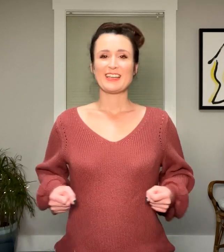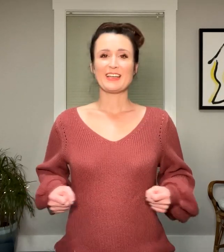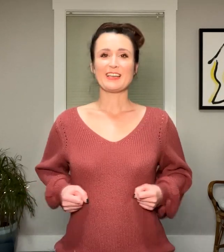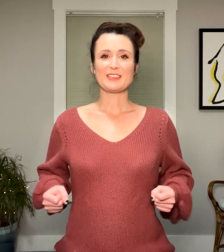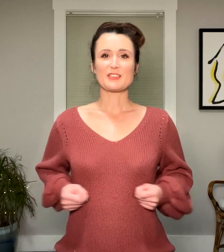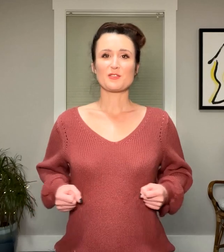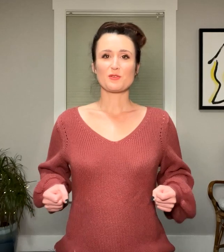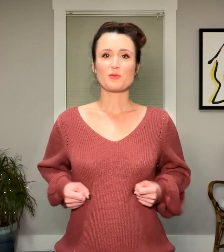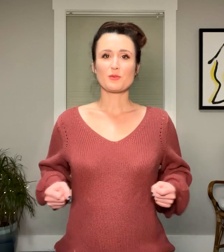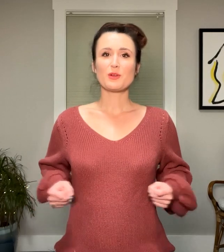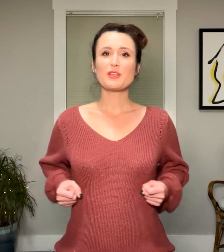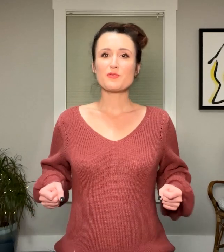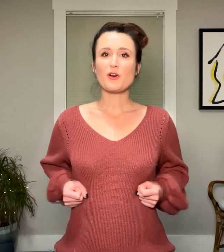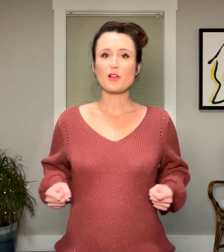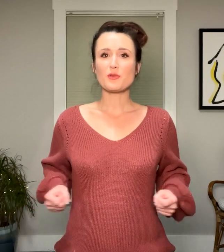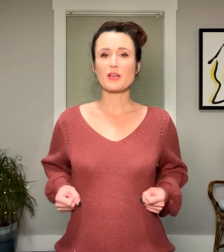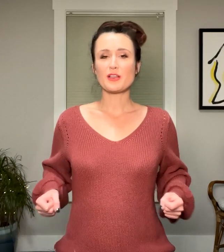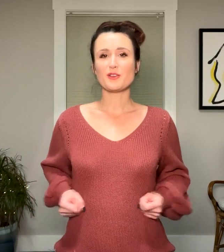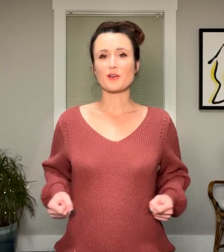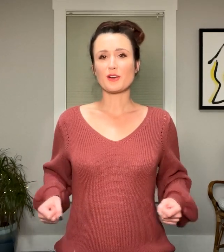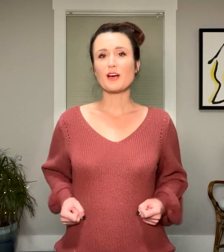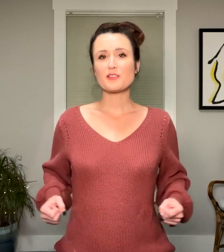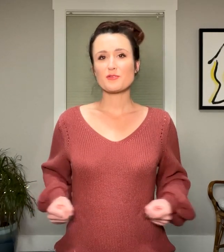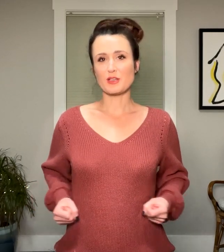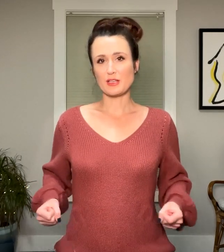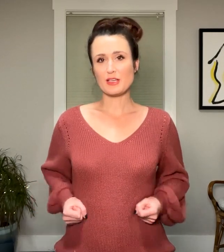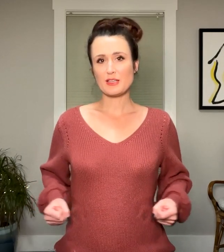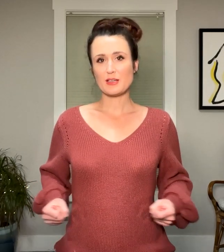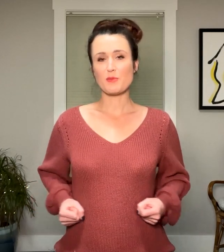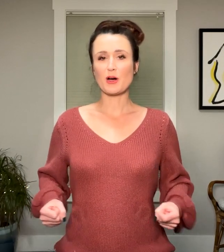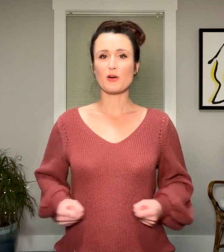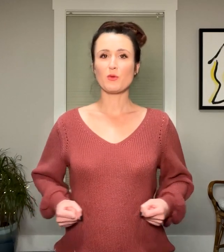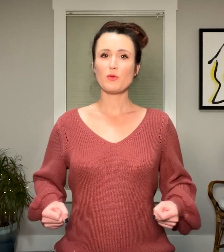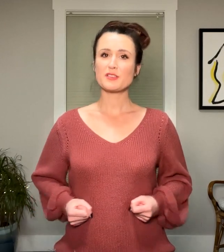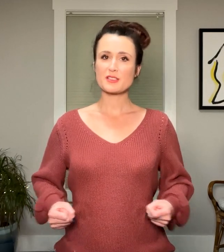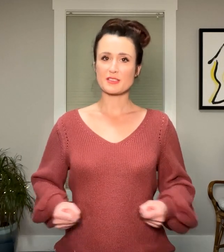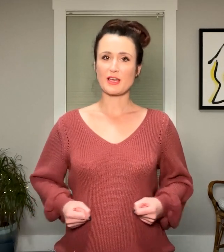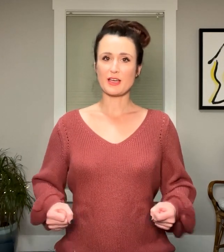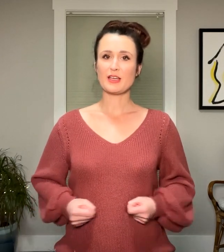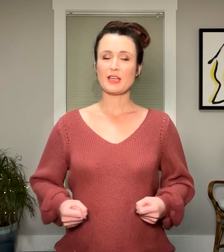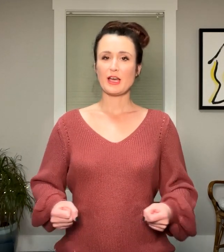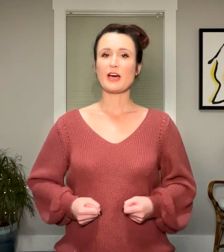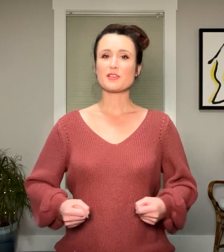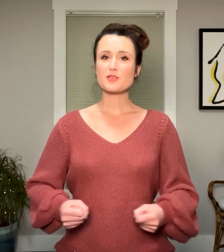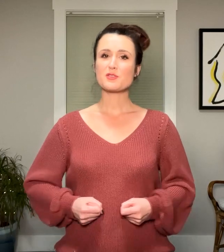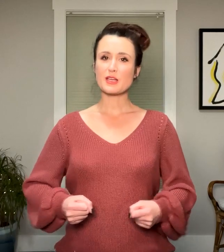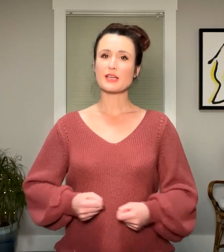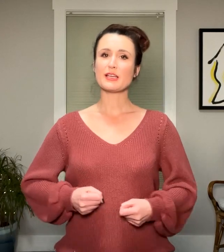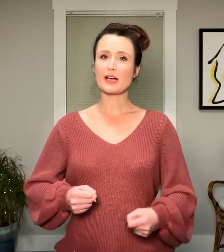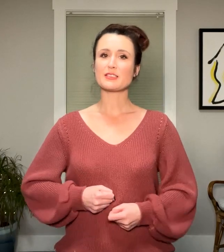and really following your gut feeling about what to say as you stay connected